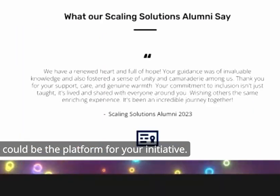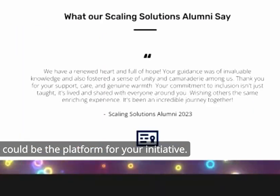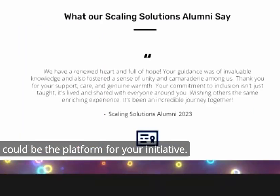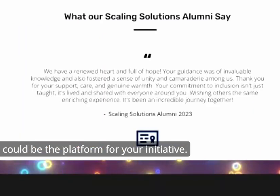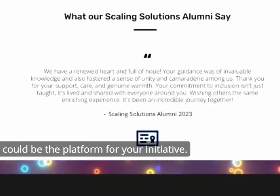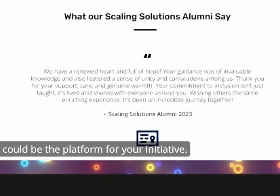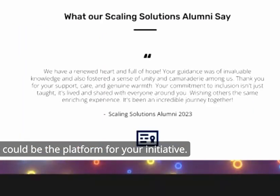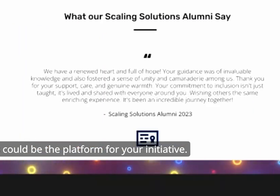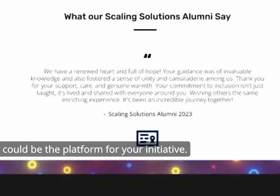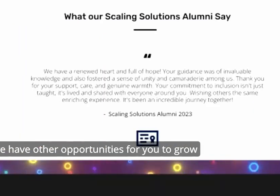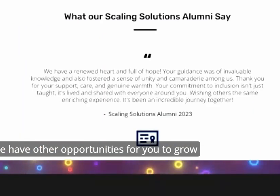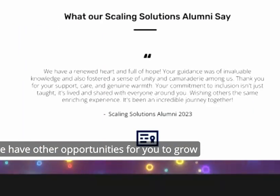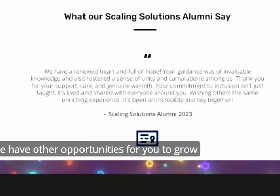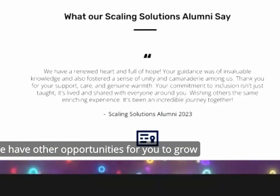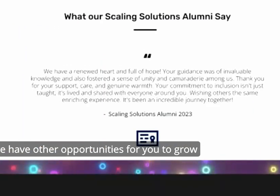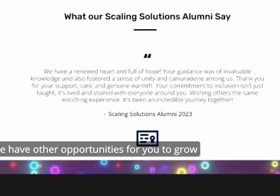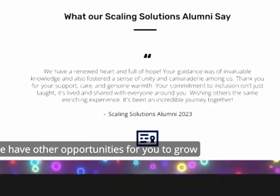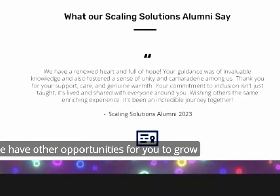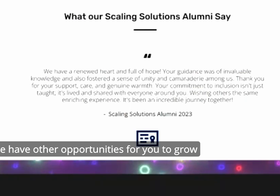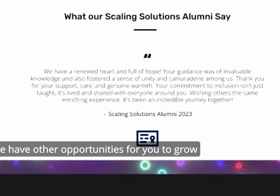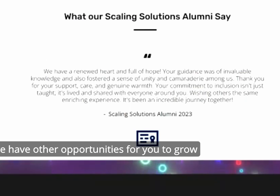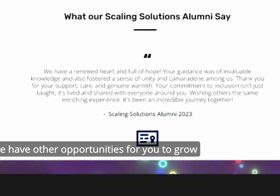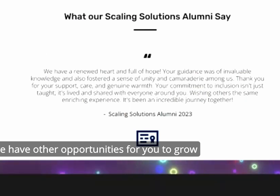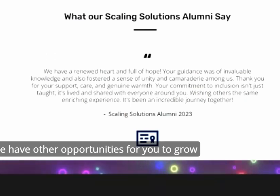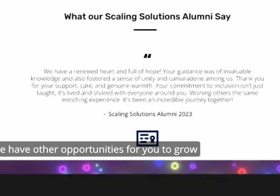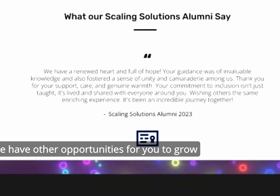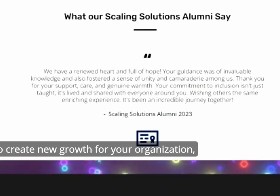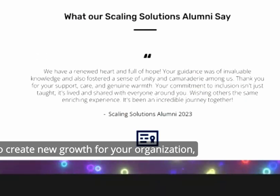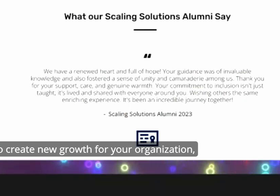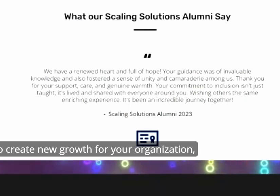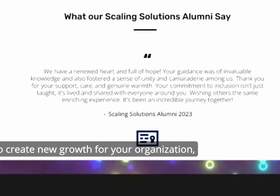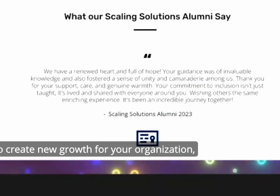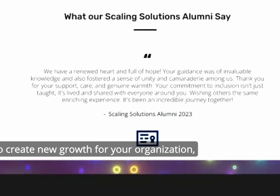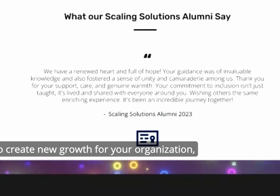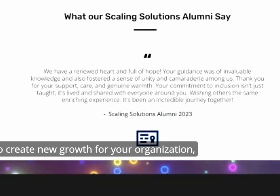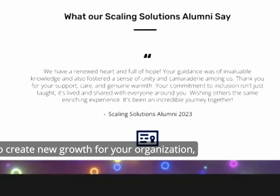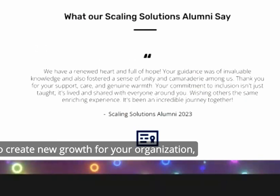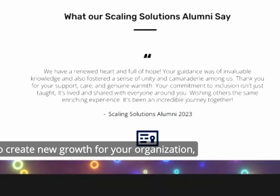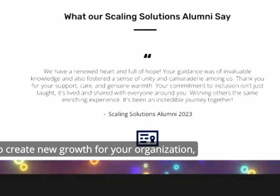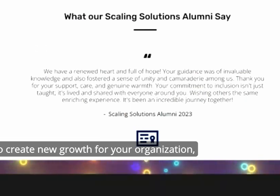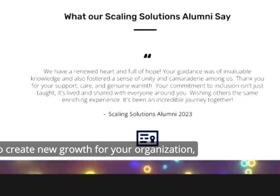your initiative and we have other opportunities for you to grow and to create new OPP a new uh new